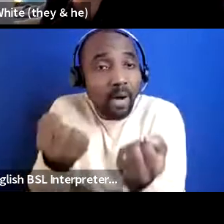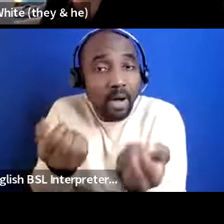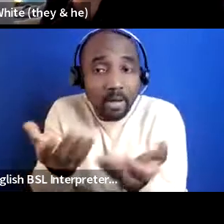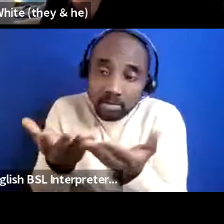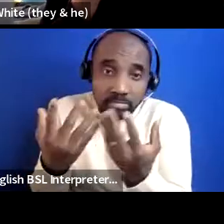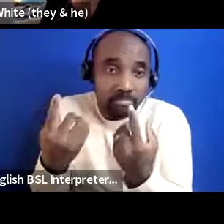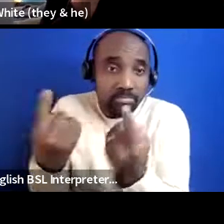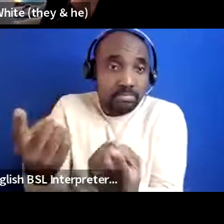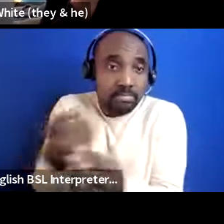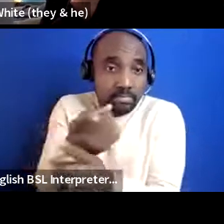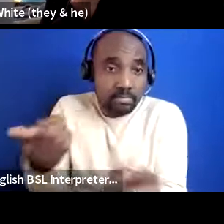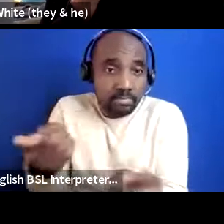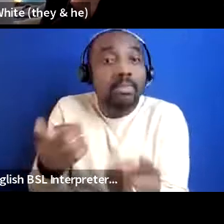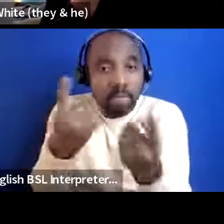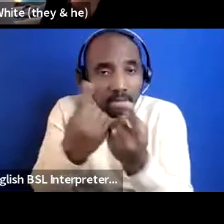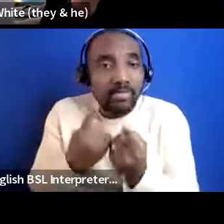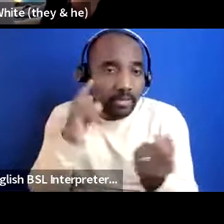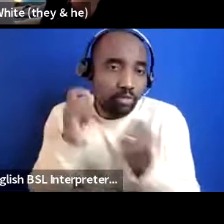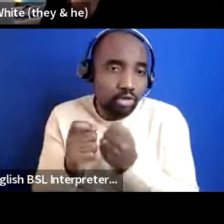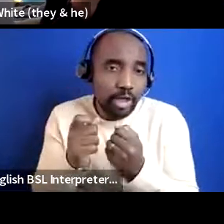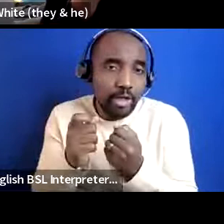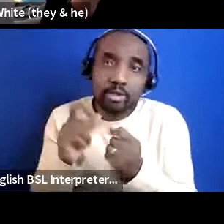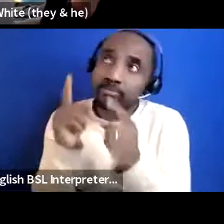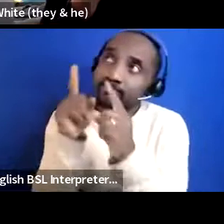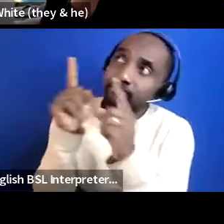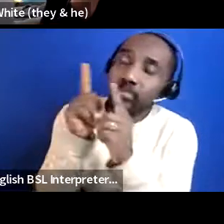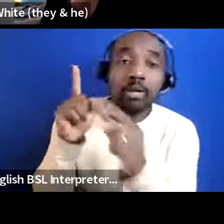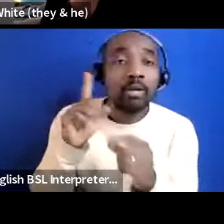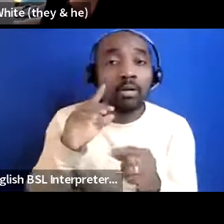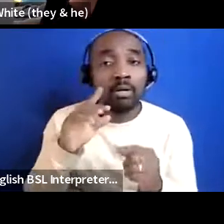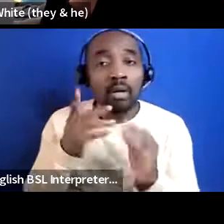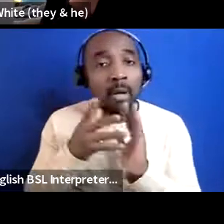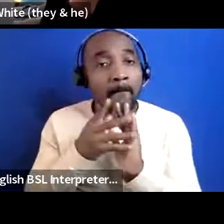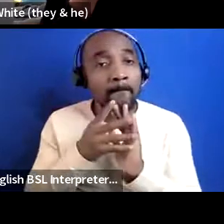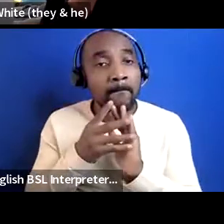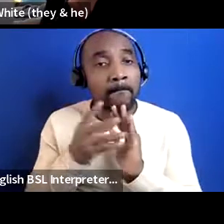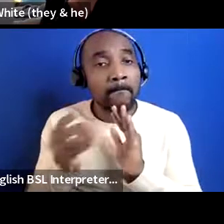then these things would change there's been models like models of where there's not been this sort of